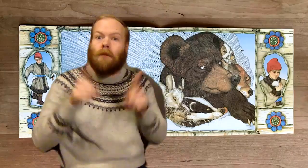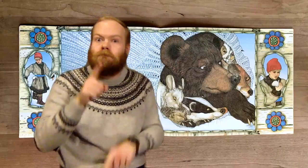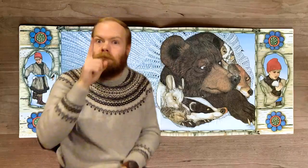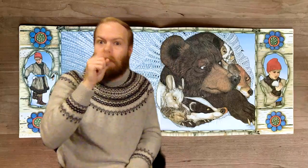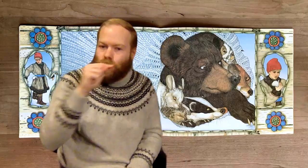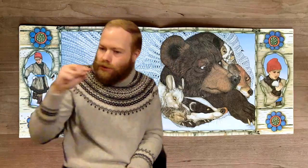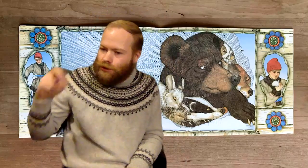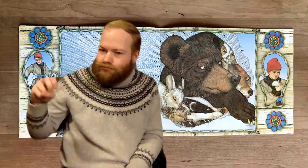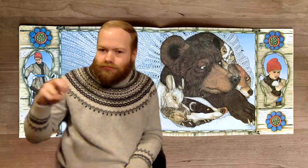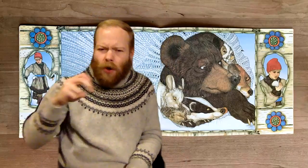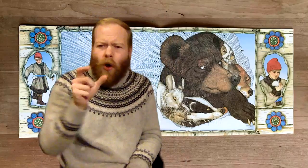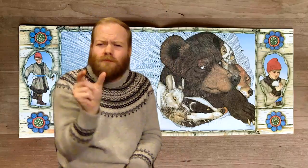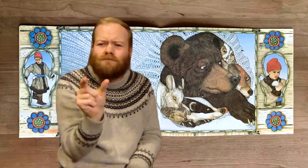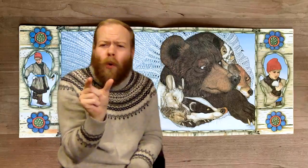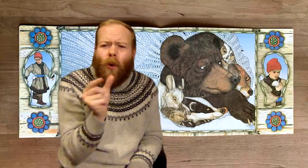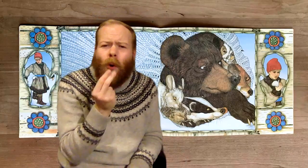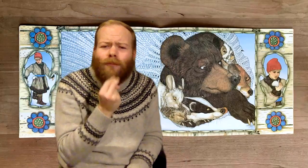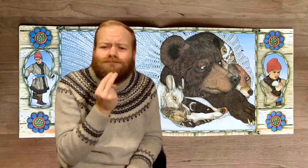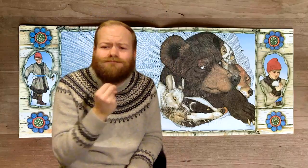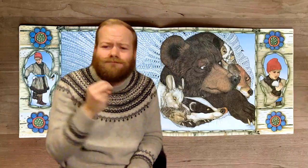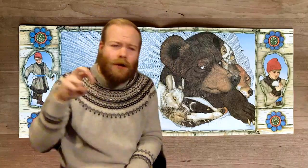Along came a meadow mouse, no bigger than an acorn.